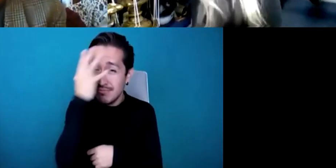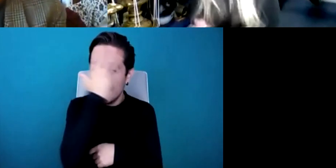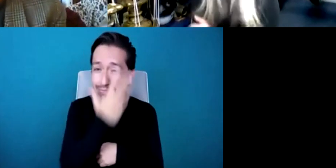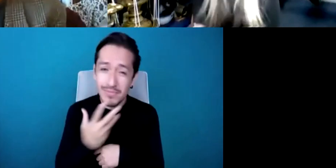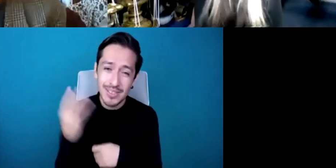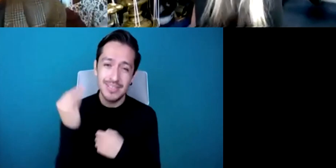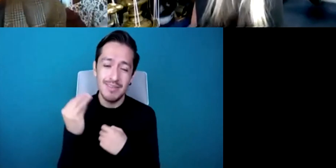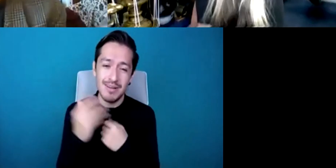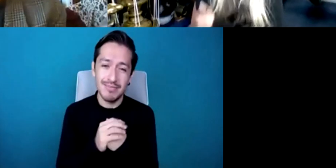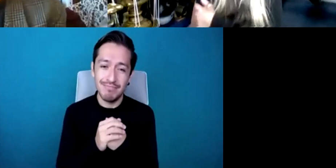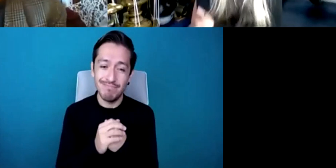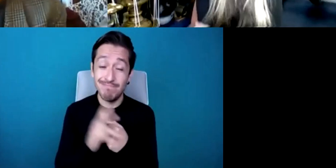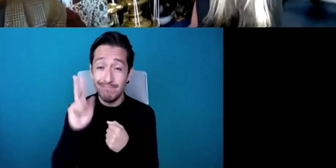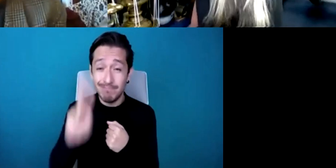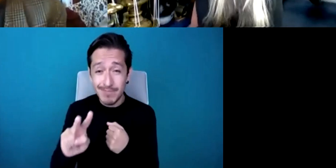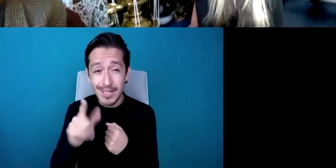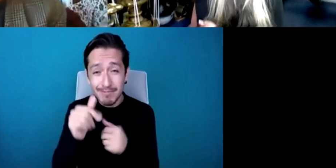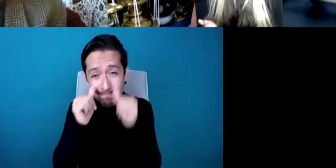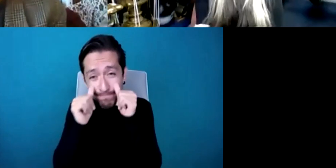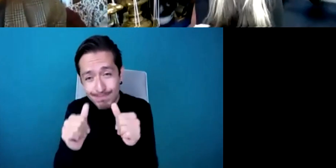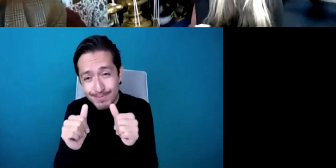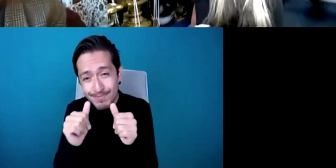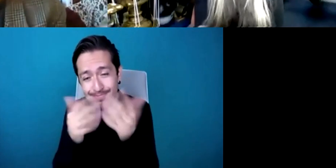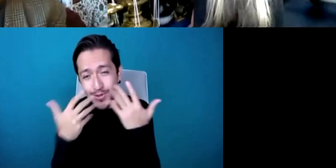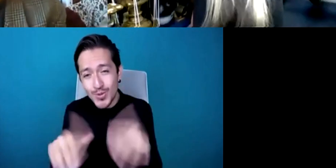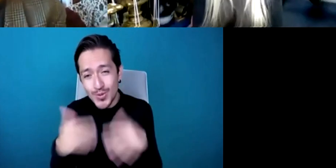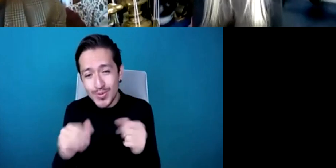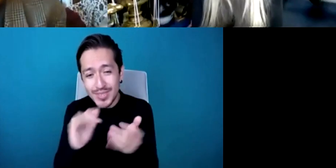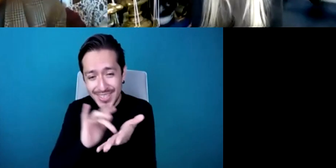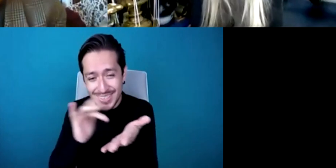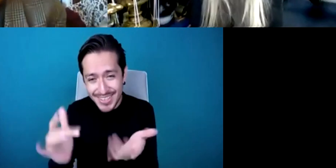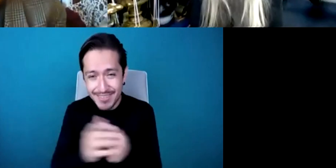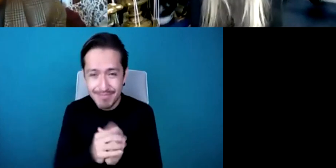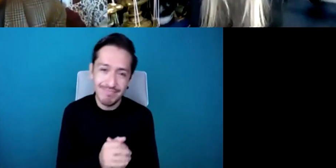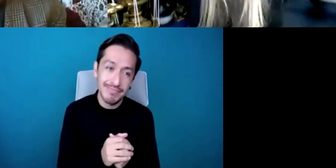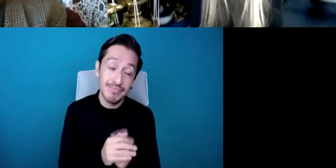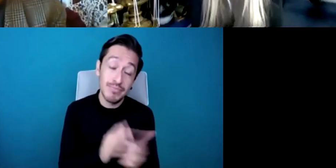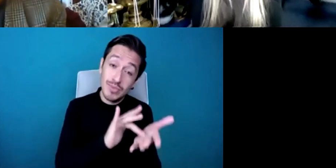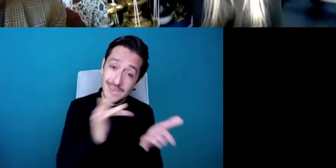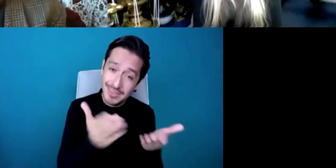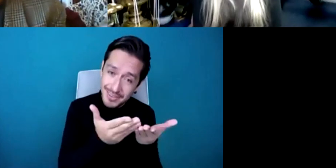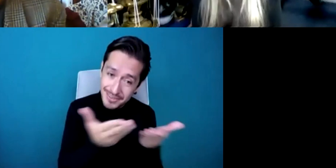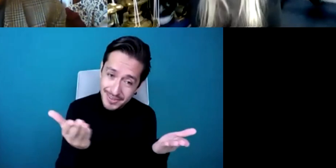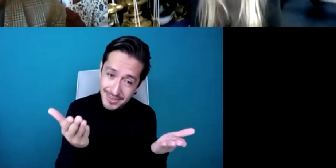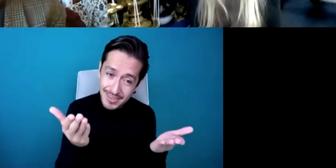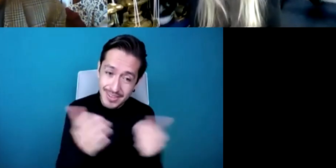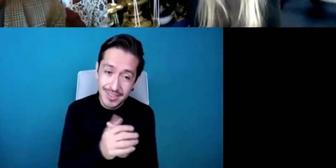now so so thank you very much thank you very much indeed and i hope the rest of the conference goes